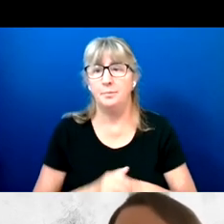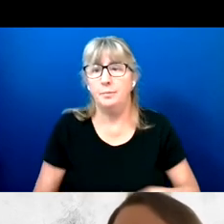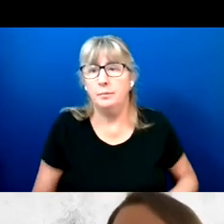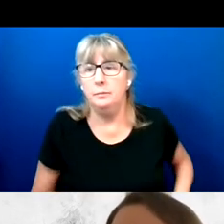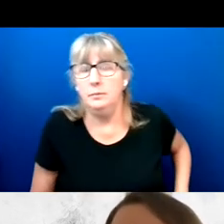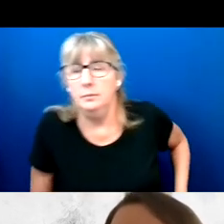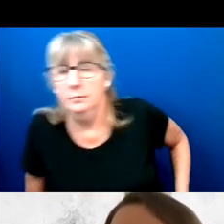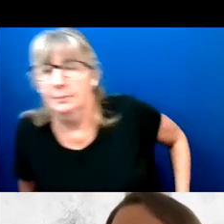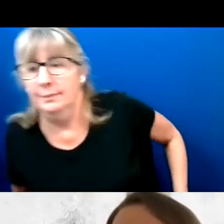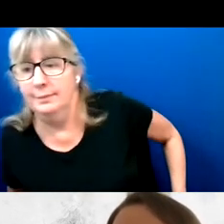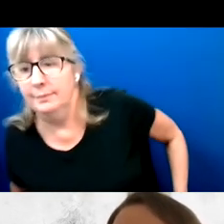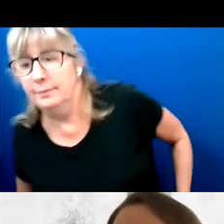services.